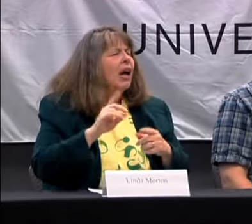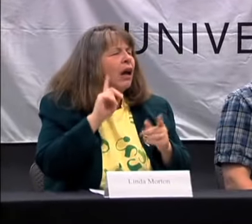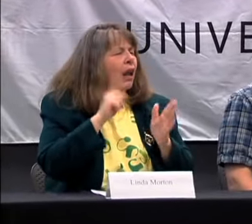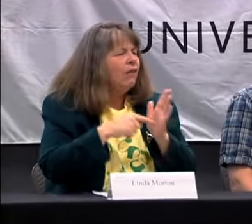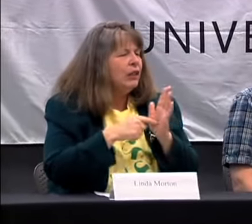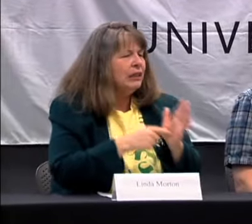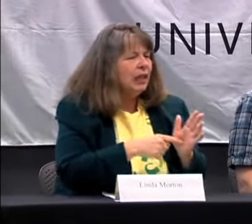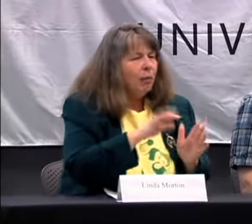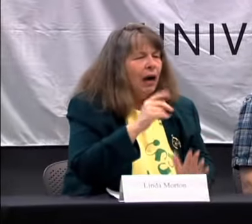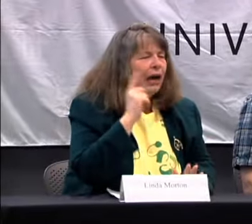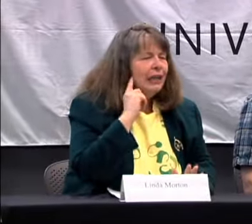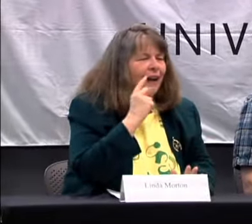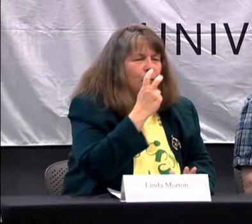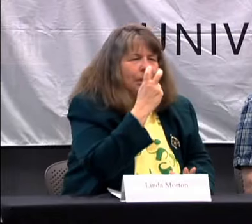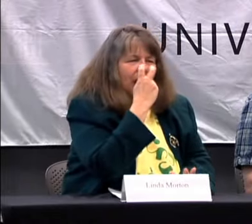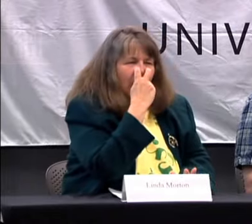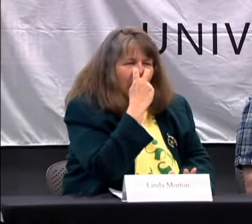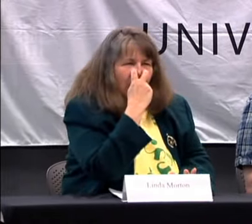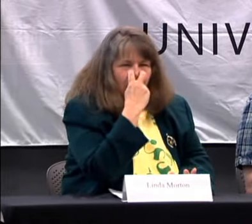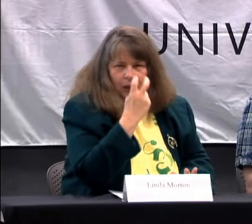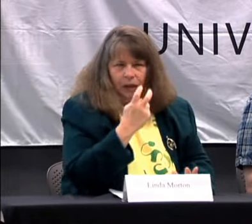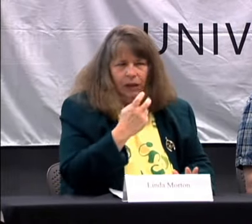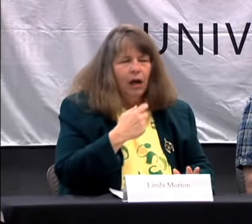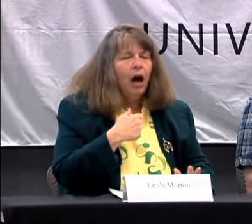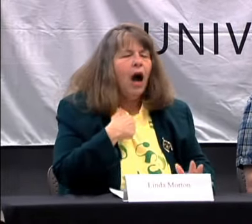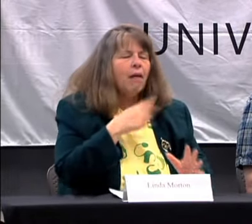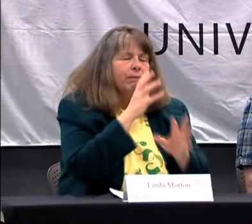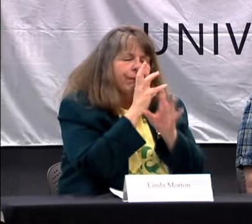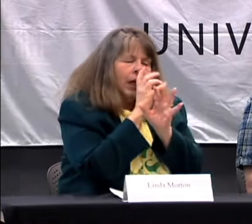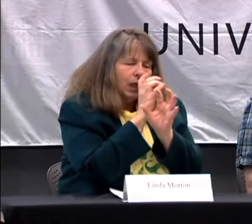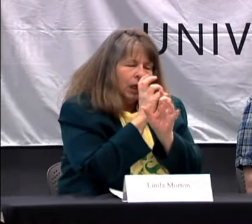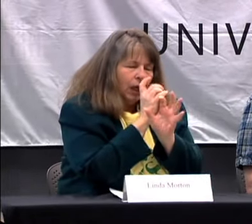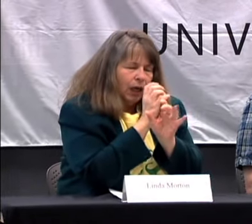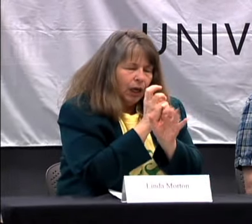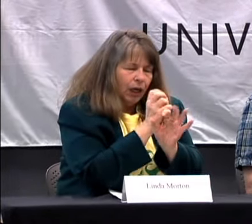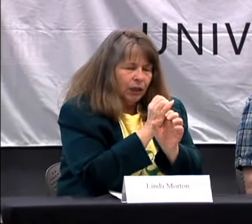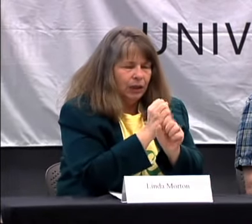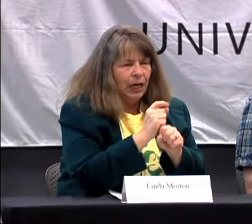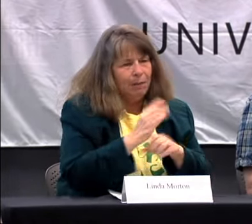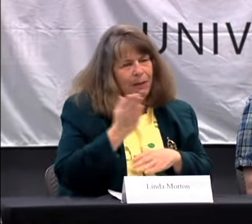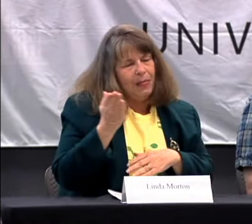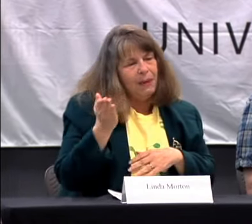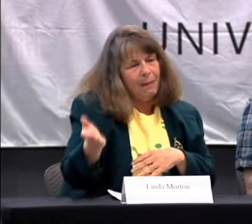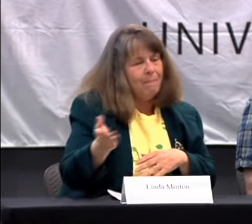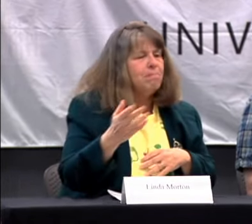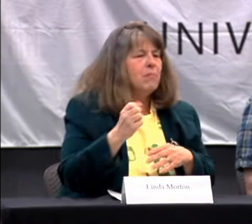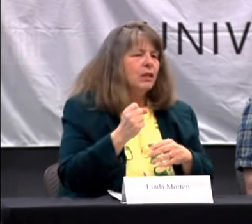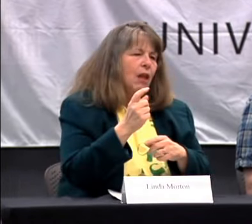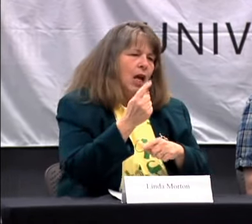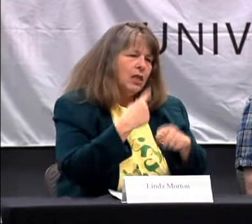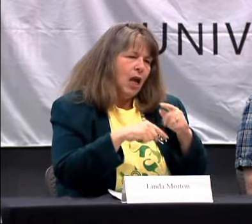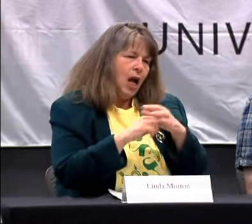OF SIGNING. LIKE FOR EXAMPLE A DEAF BLIND PERSON. I AM FASCINATED WITH